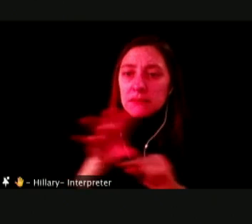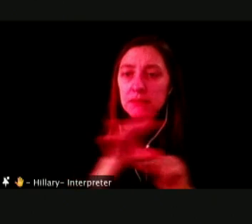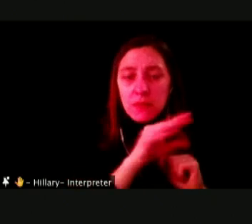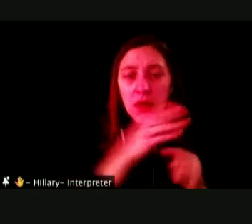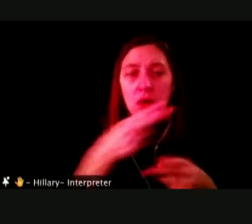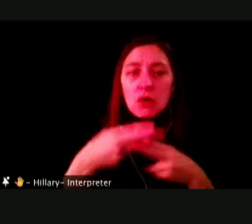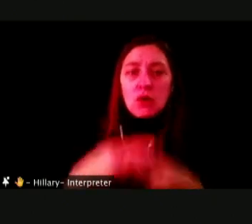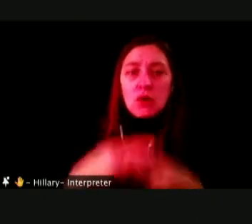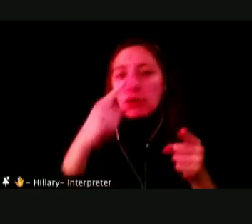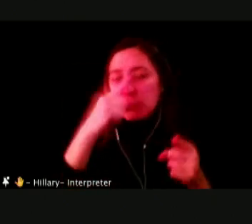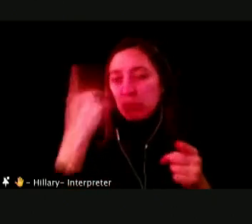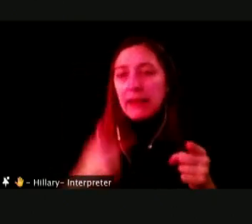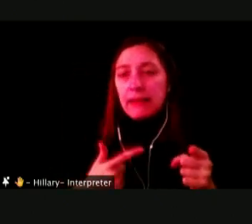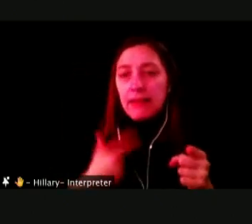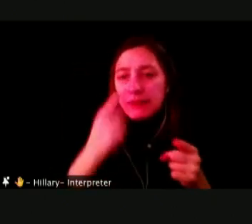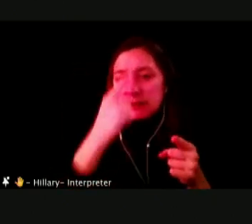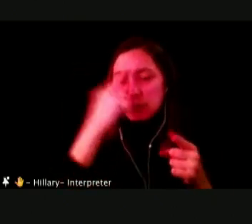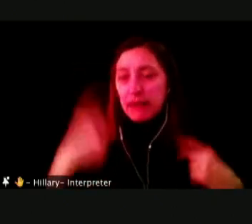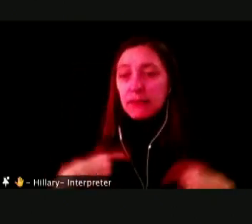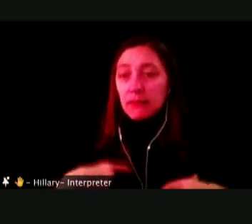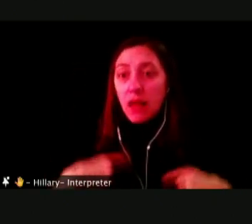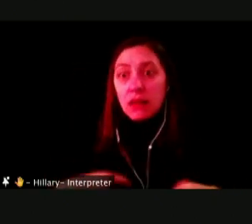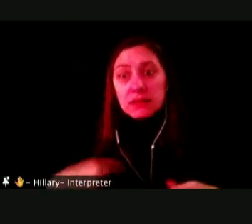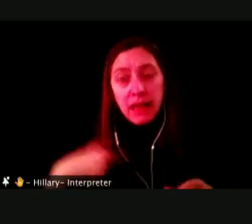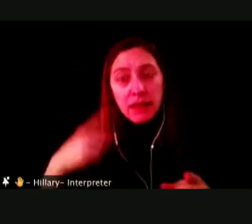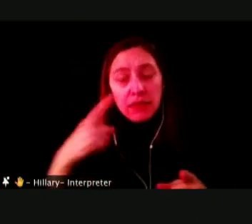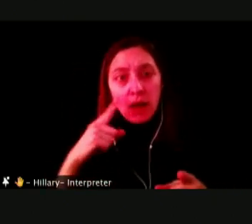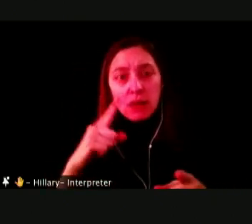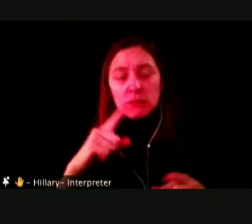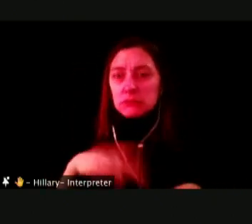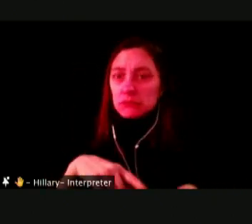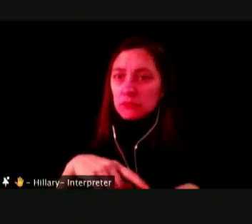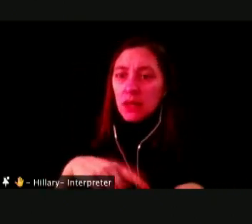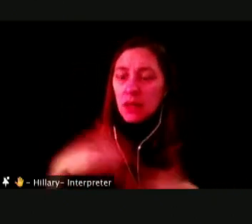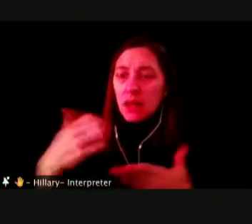LUNGS FOUND.